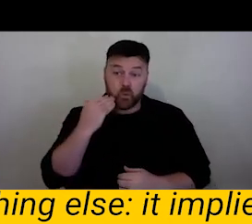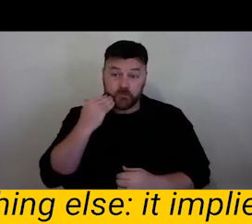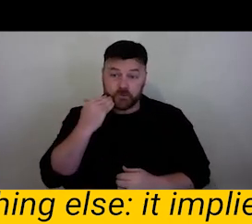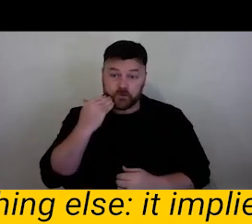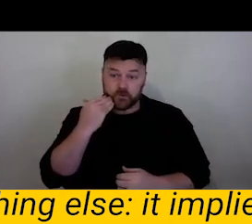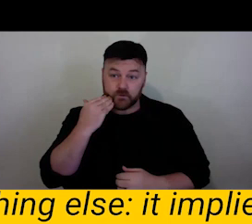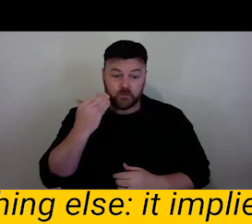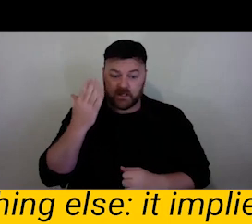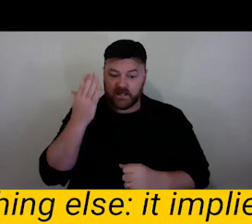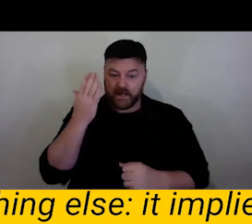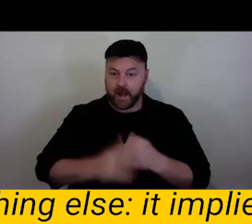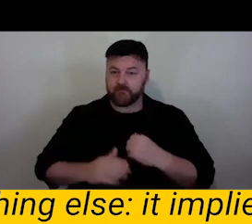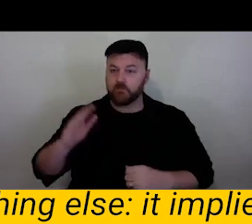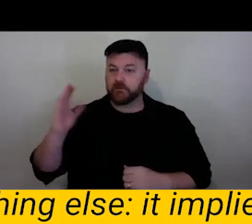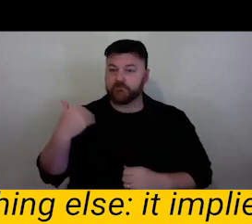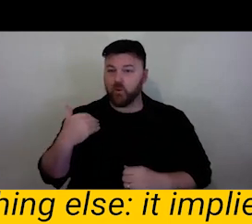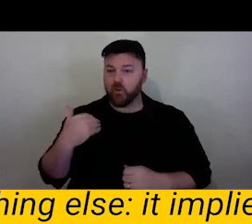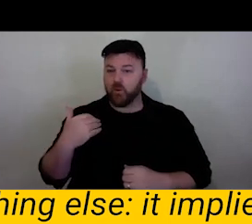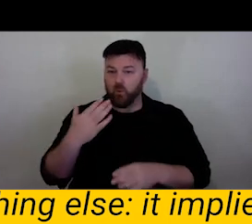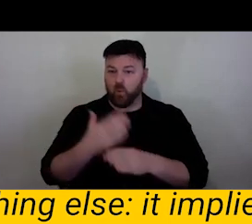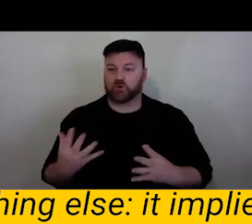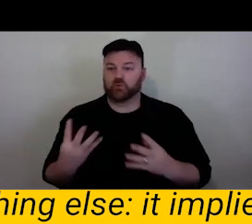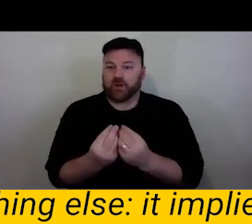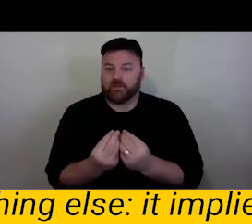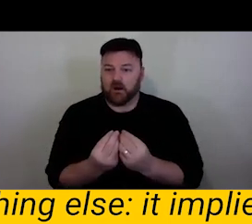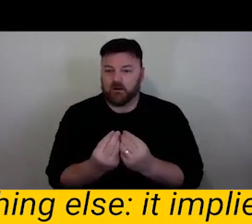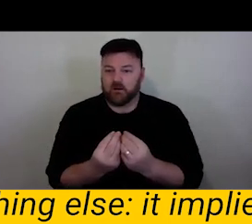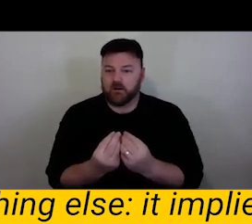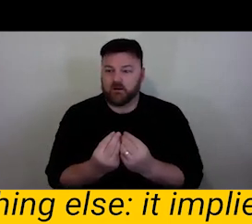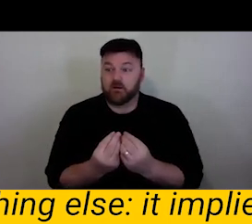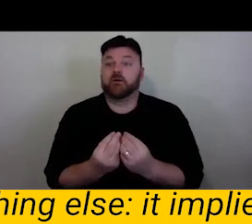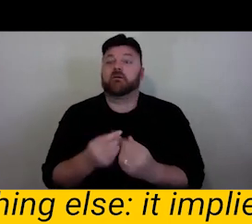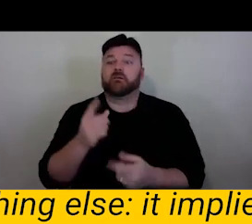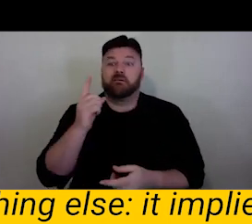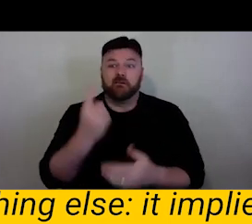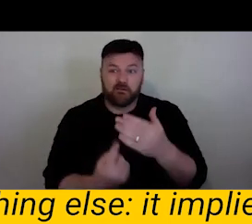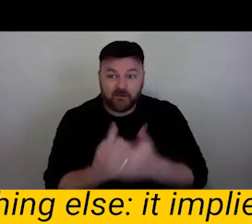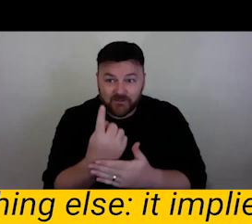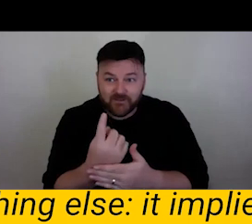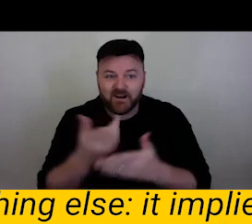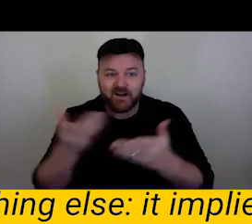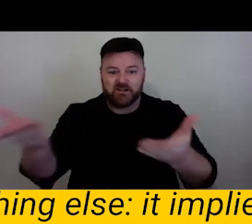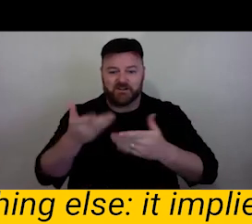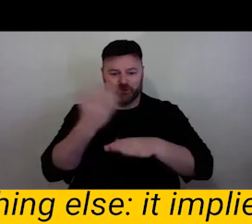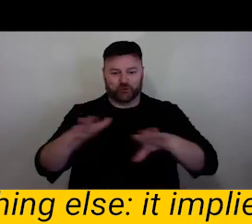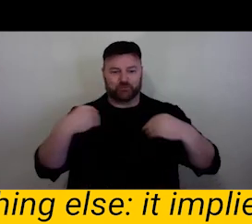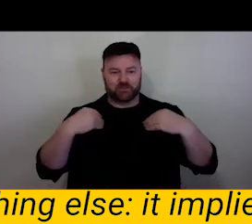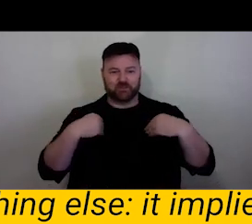creative project together before taking this role. APHIDS began a